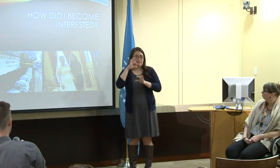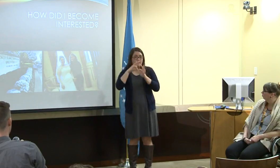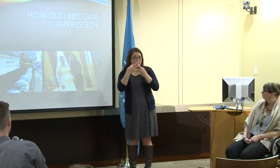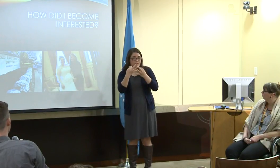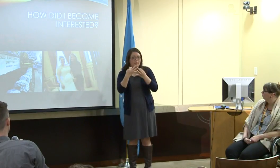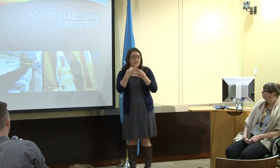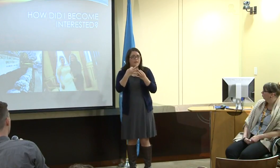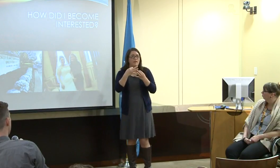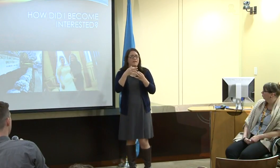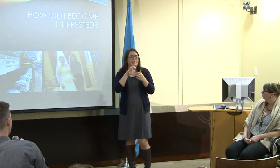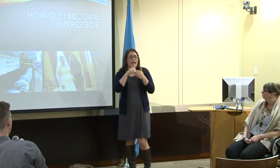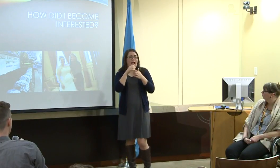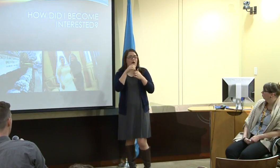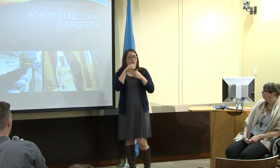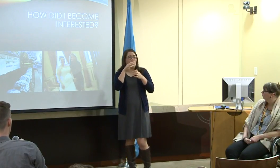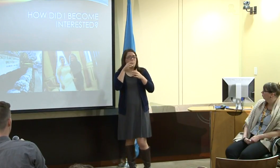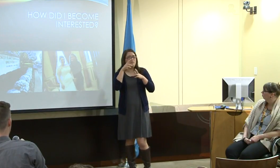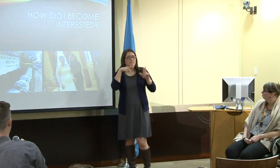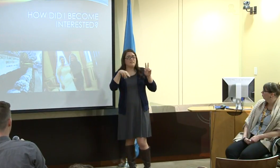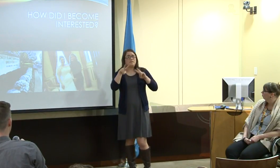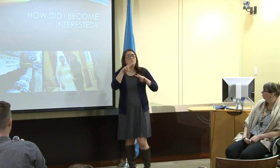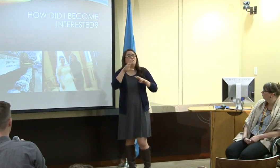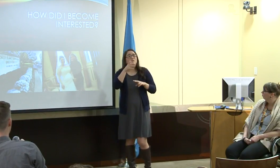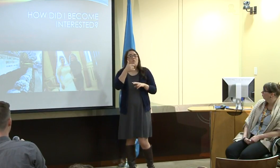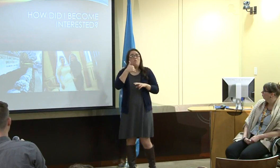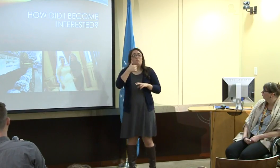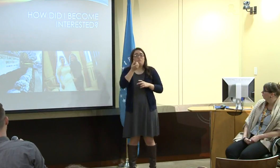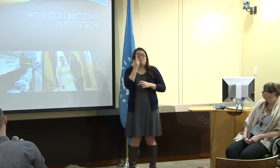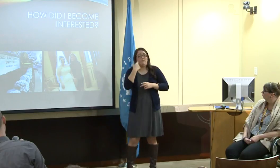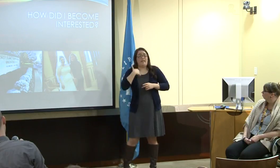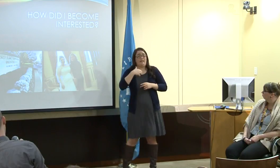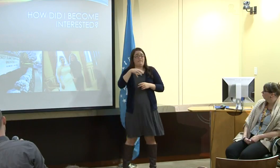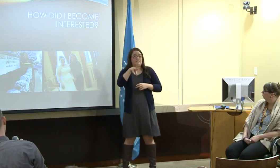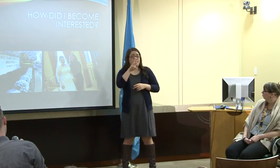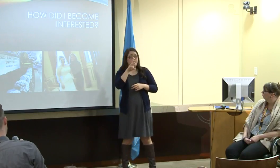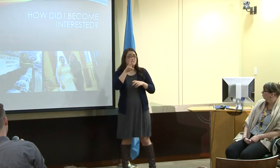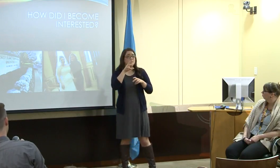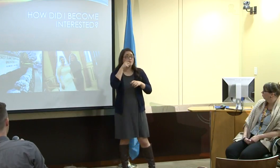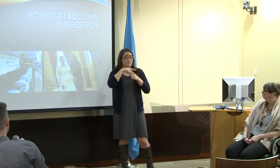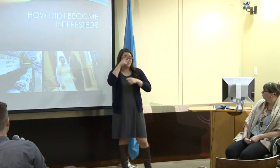I want to talk a little bit about my family dynamic.